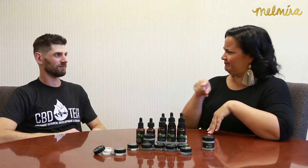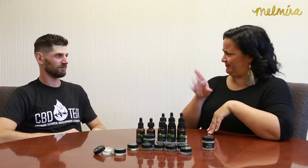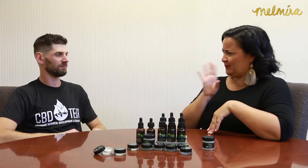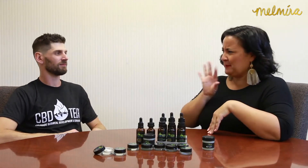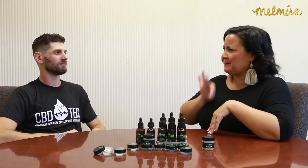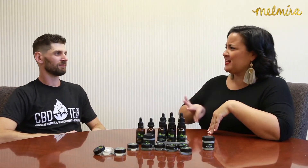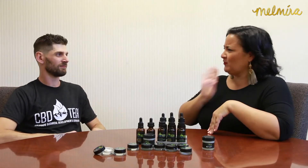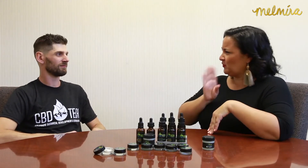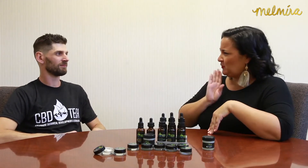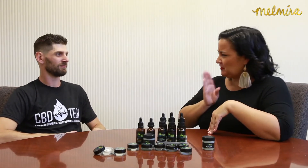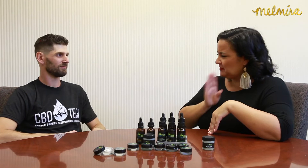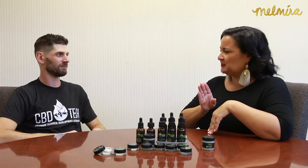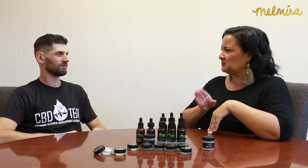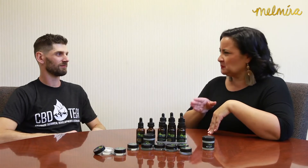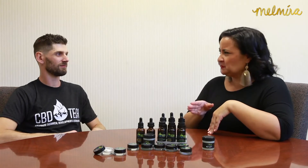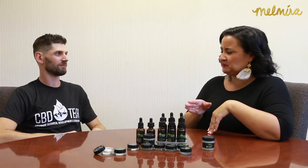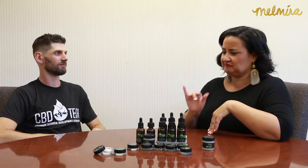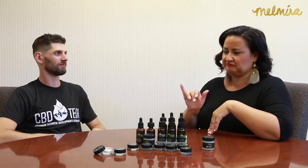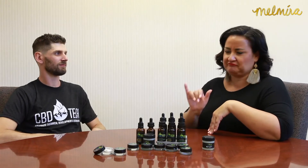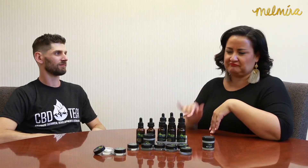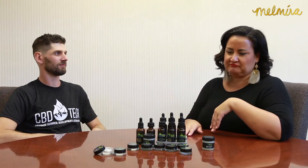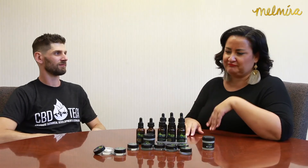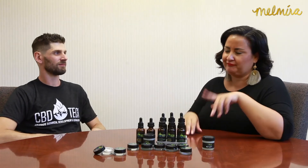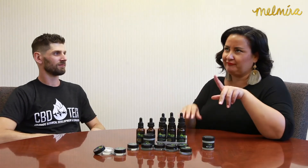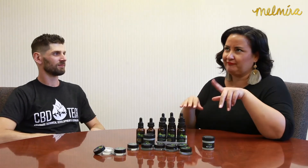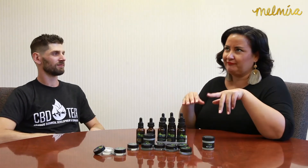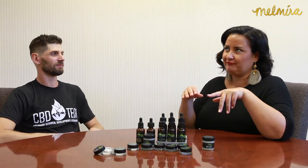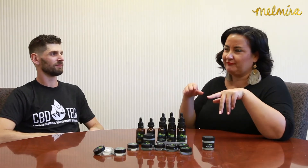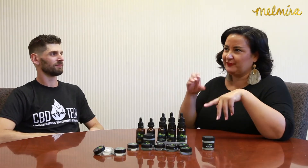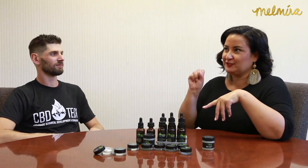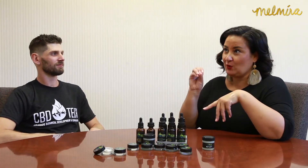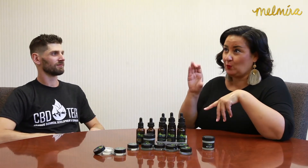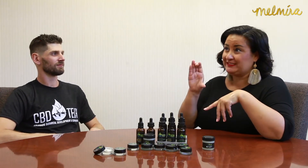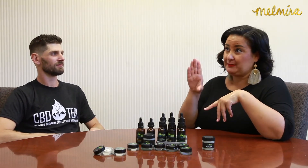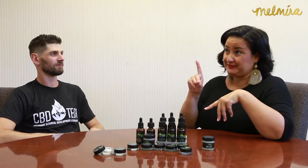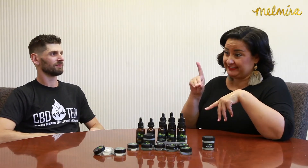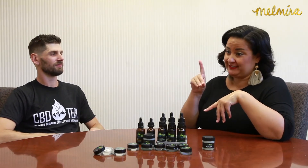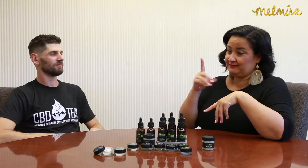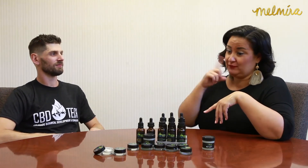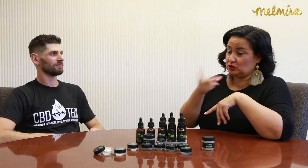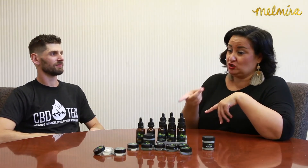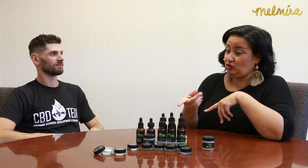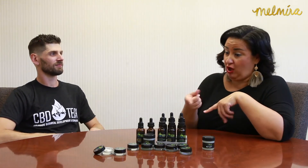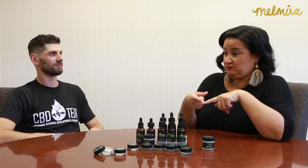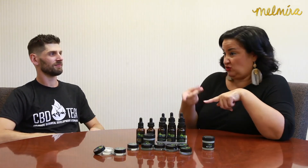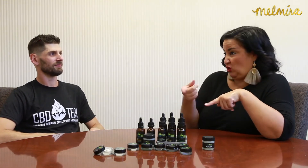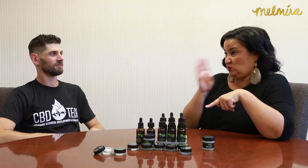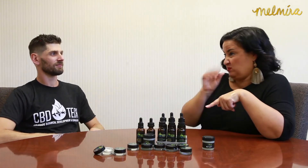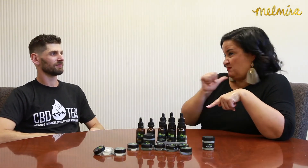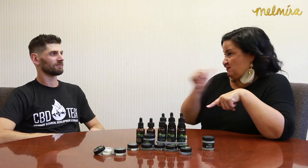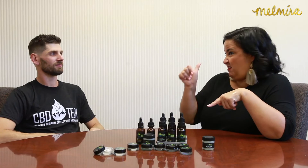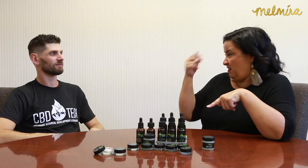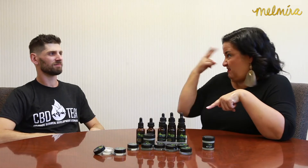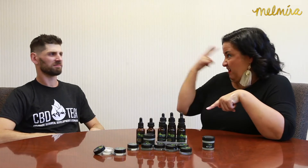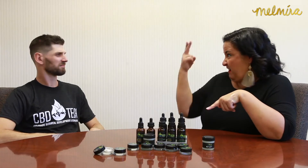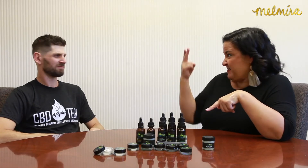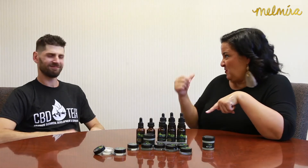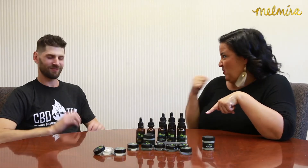and people have said that CBD could be beneficial. So, when dogs take CBD, they won't feel high?